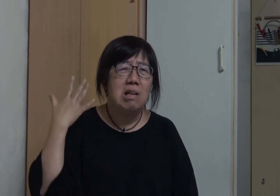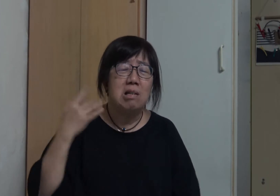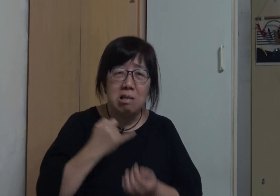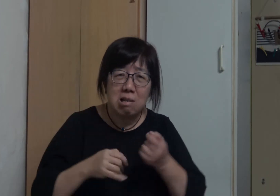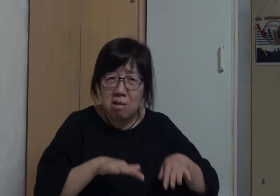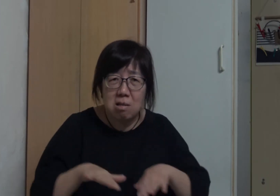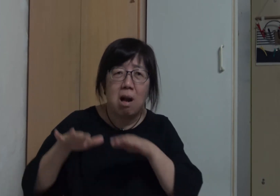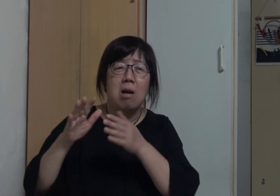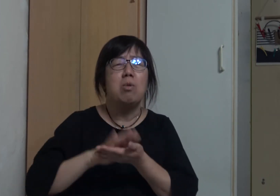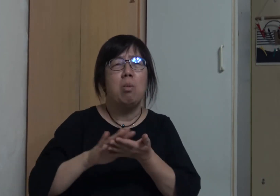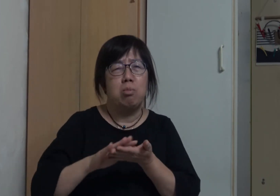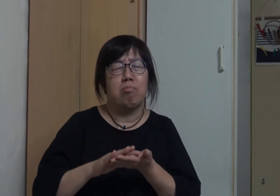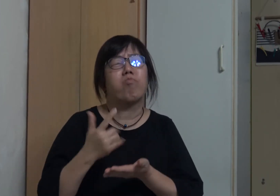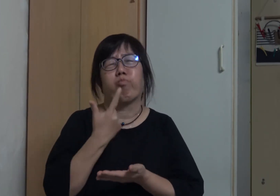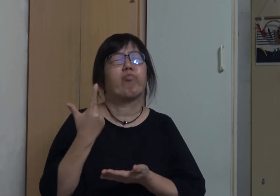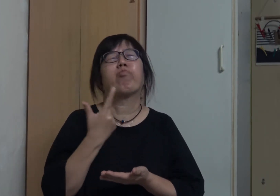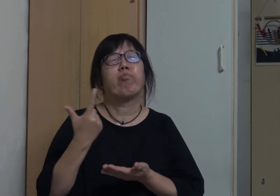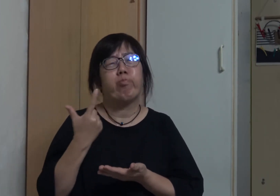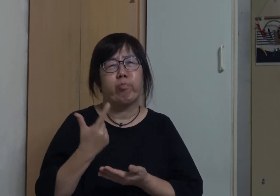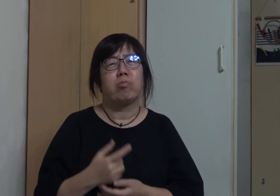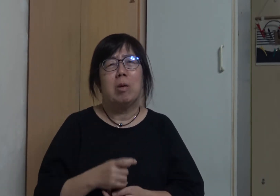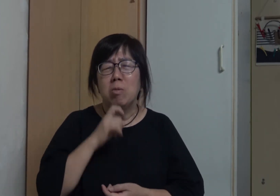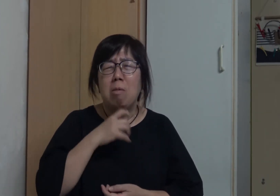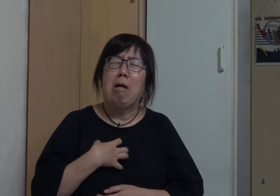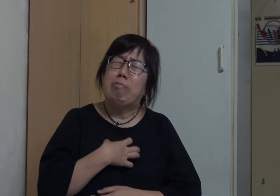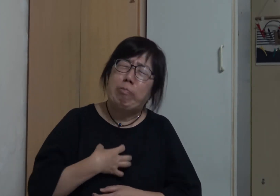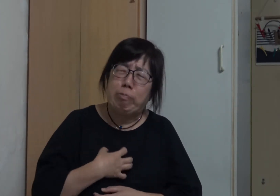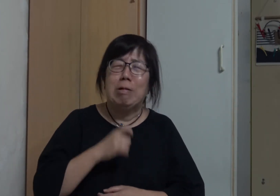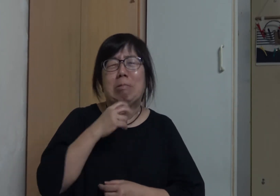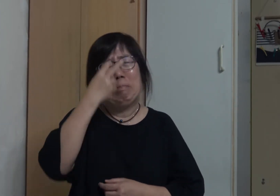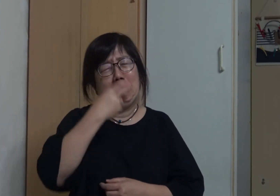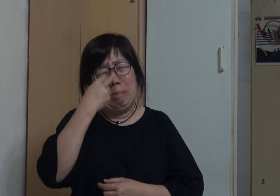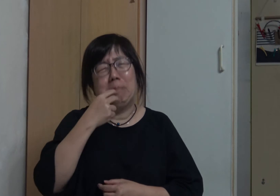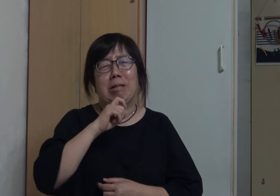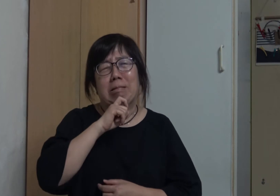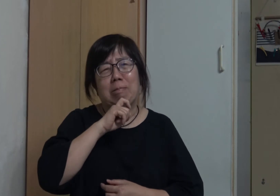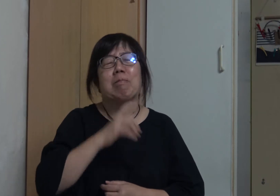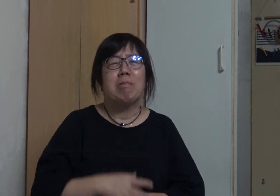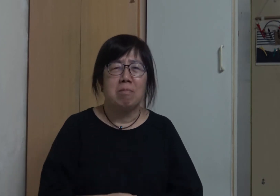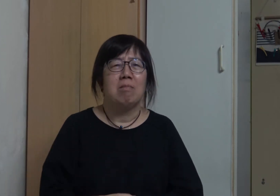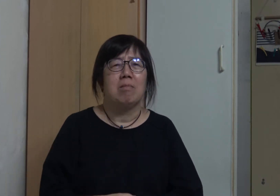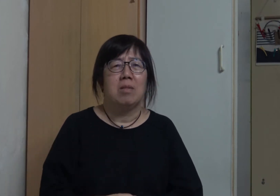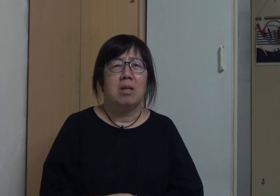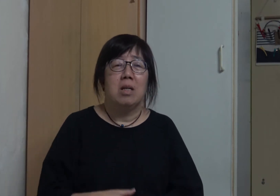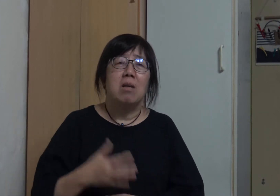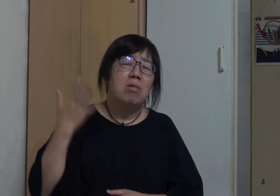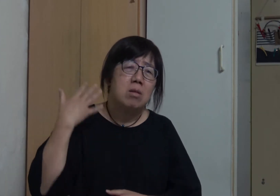I am Yuet Sheung Regarding my growth story, I have a lot of experiences I have undergone many miseries